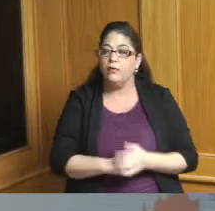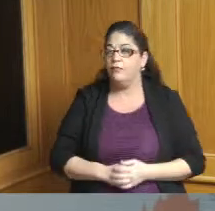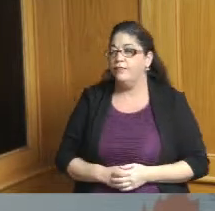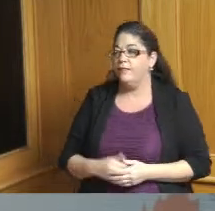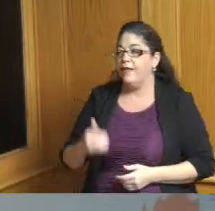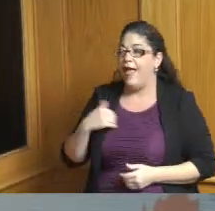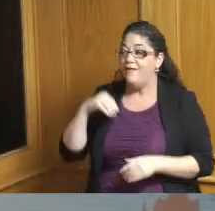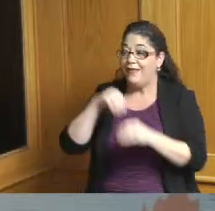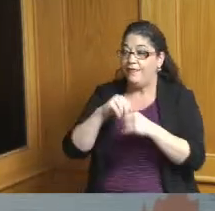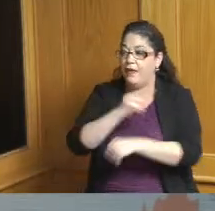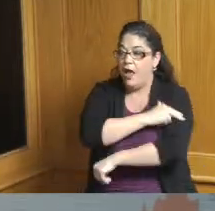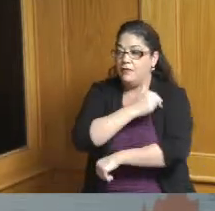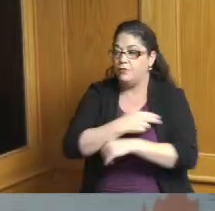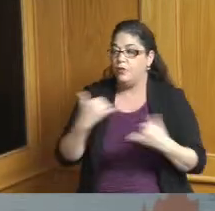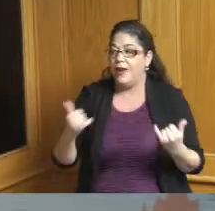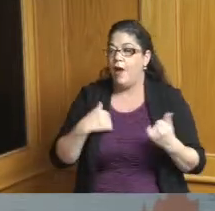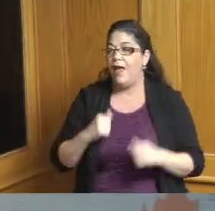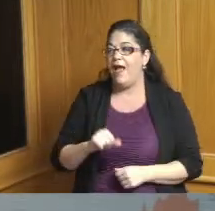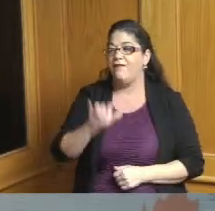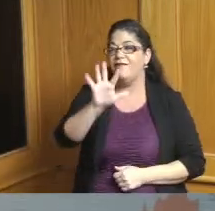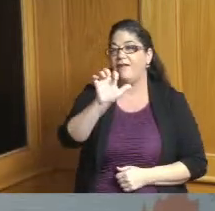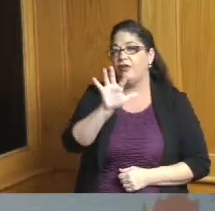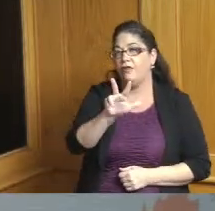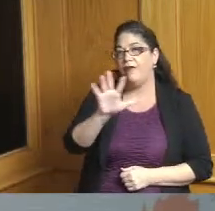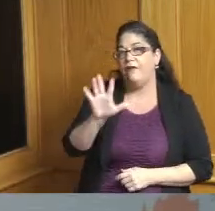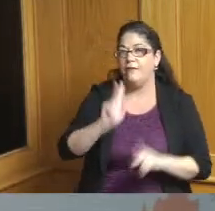and I just threw up another little chart that shows that you can see